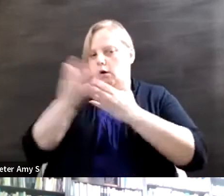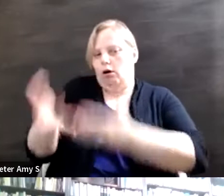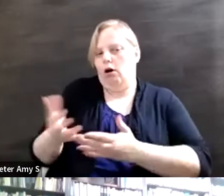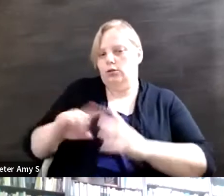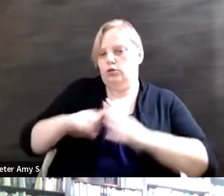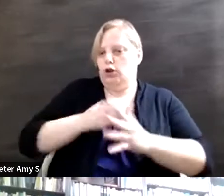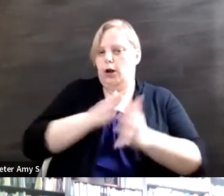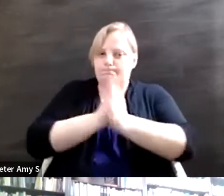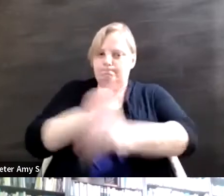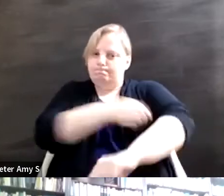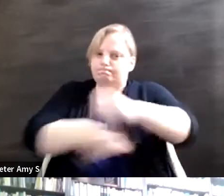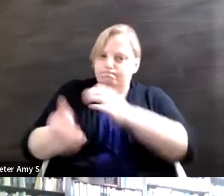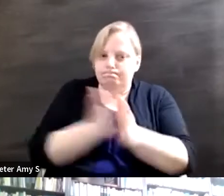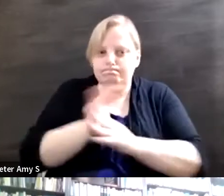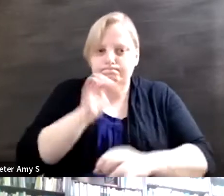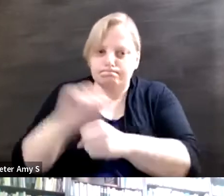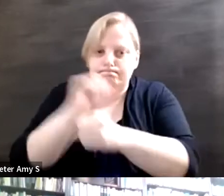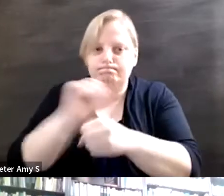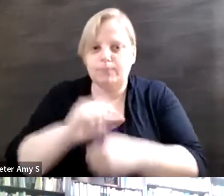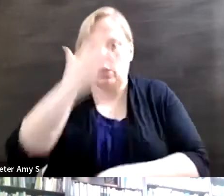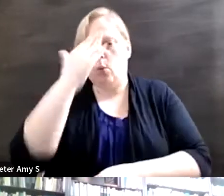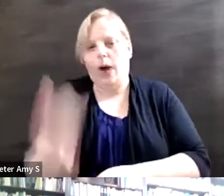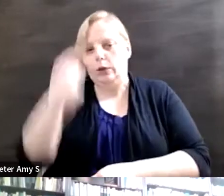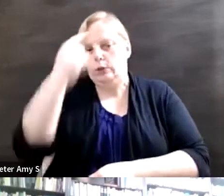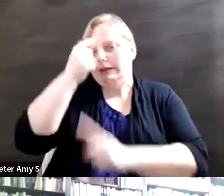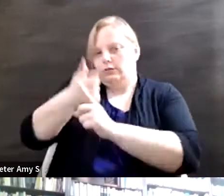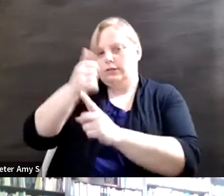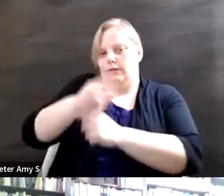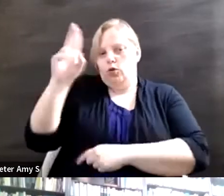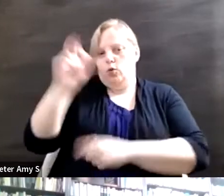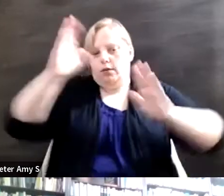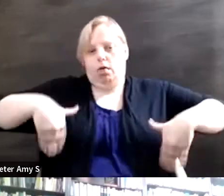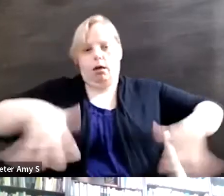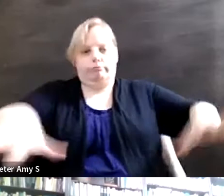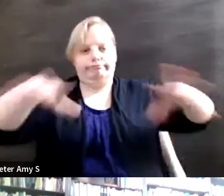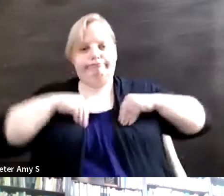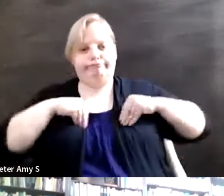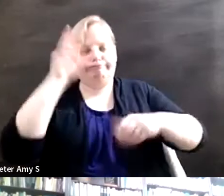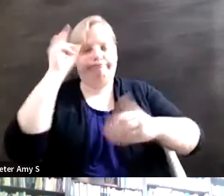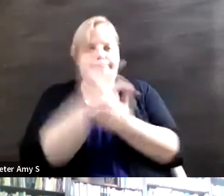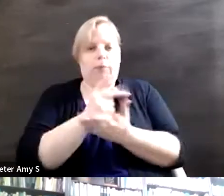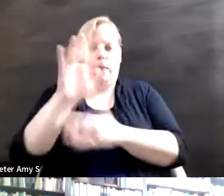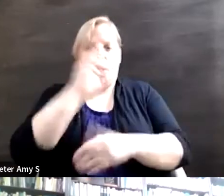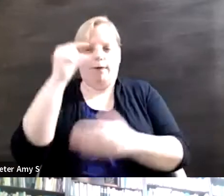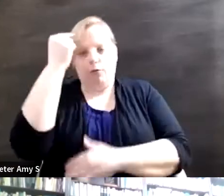why you think the U.S. hasn't gone and ratified it in their own national government? Well I was part